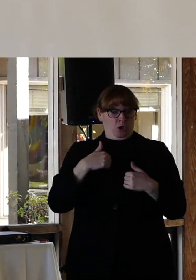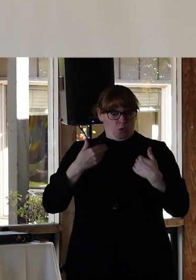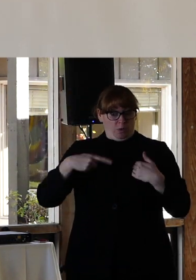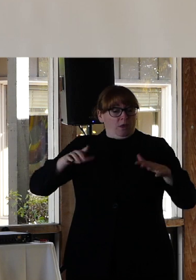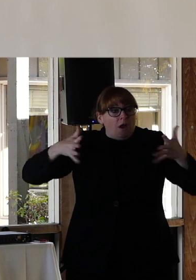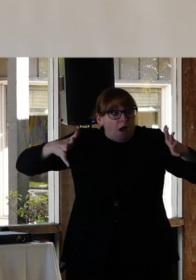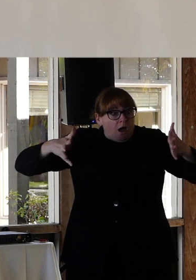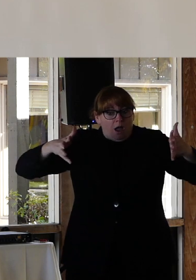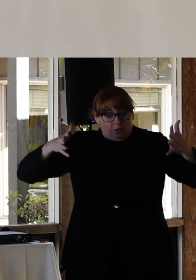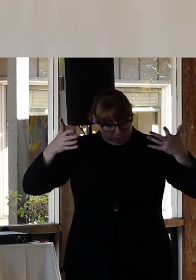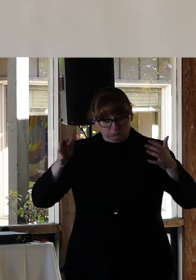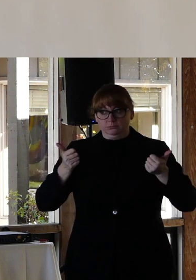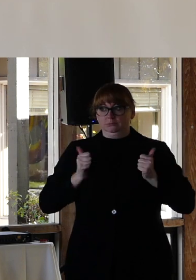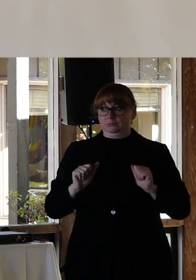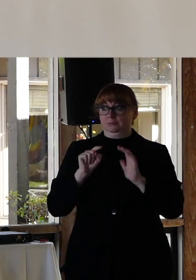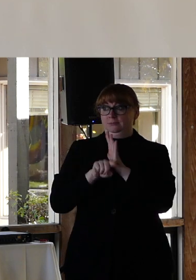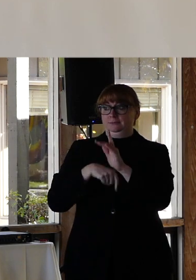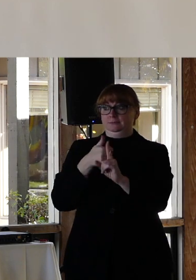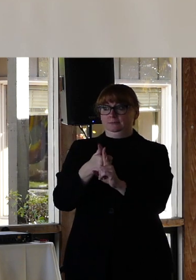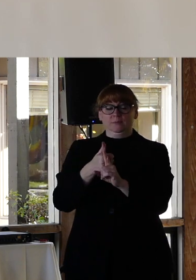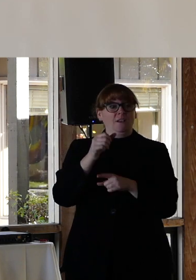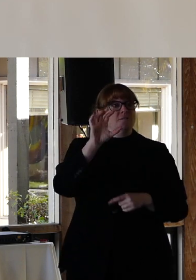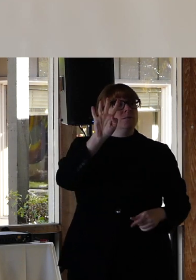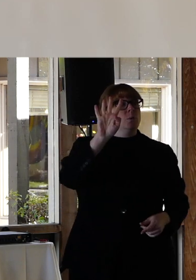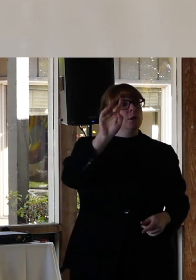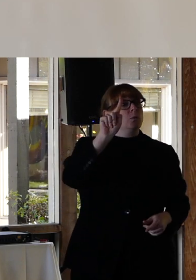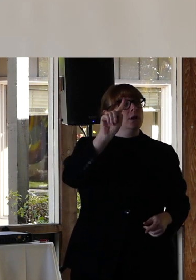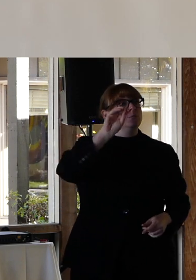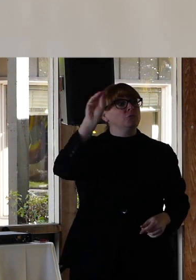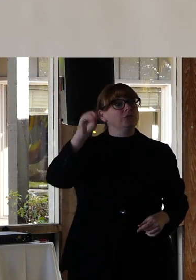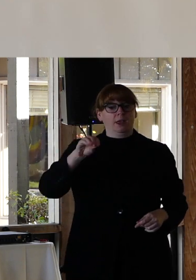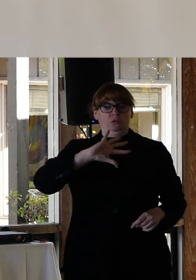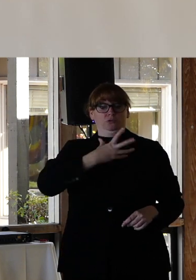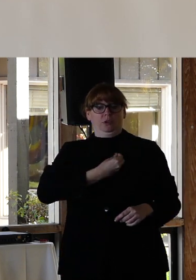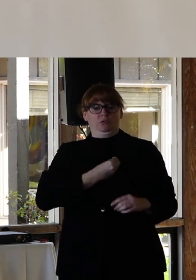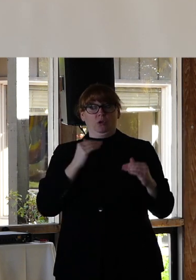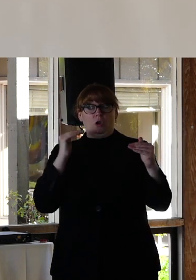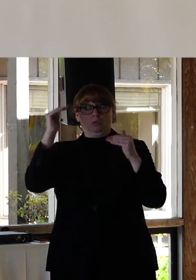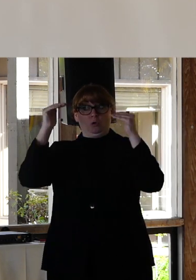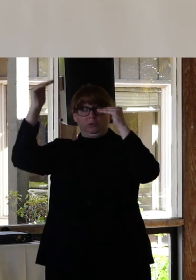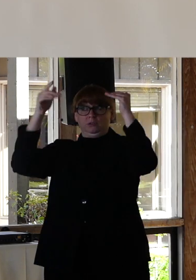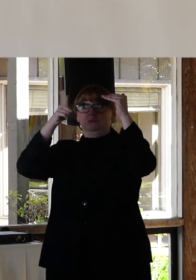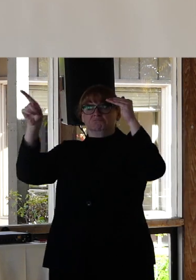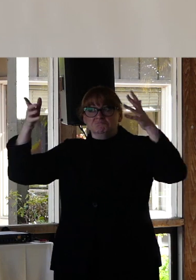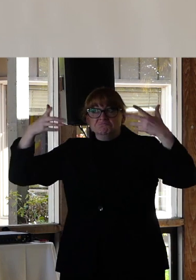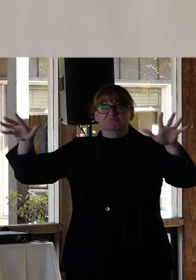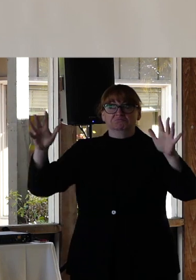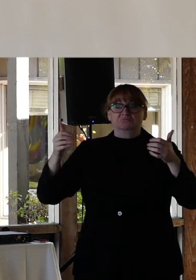have attempted suicide. 41 percent of transgender adults have attempted